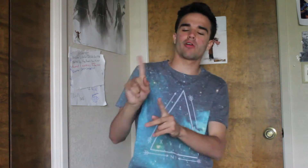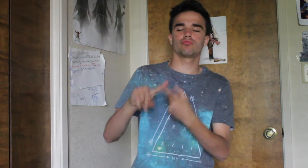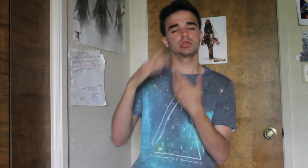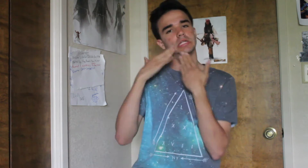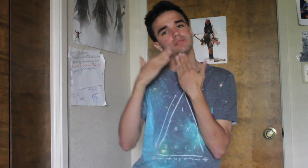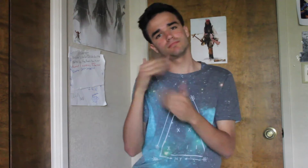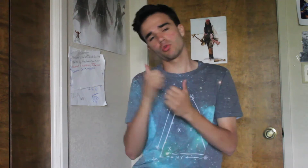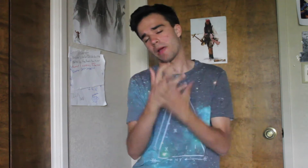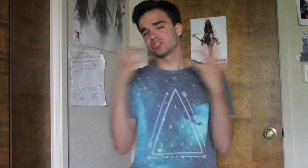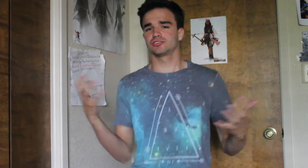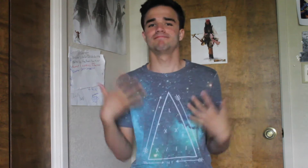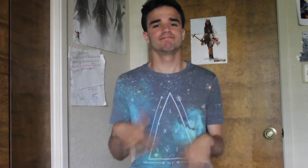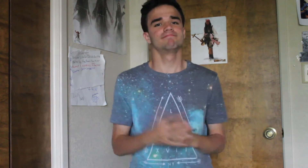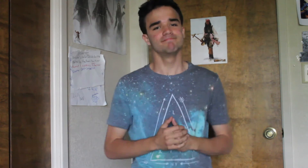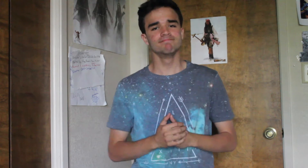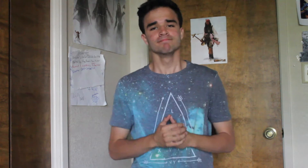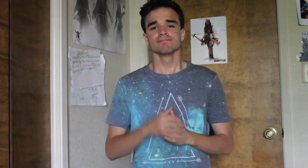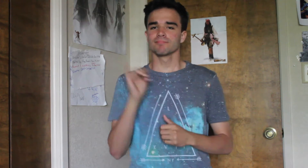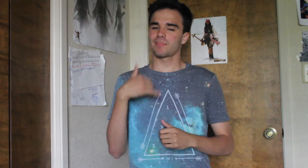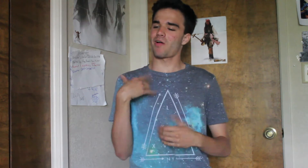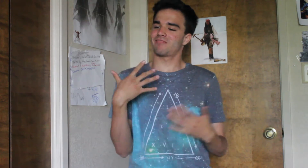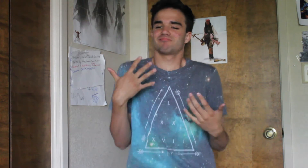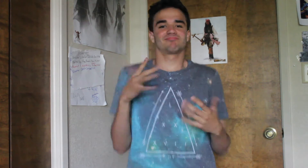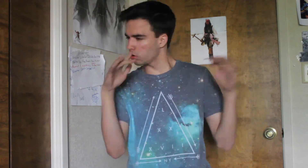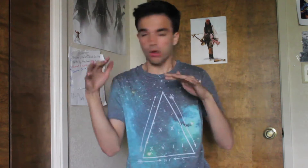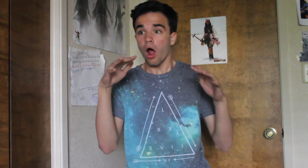To Tyler THANK YOU SO MUCH!! I'm happy with you! :)